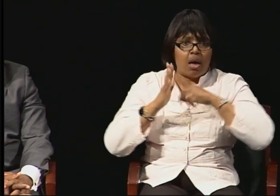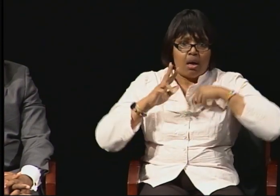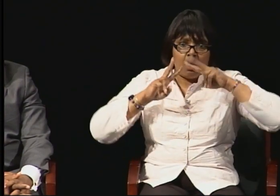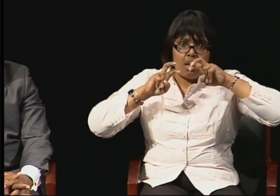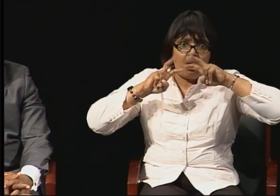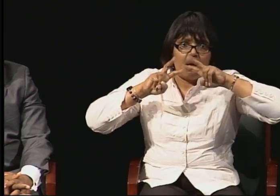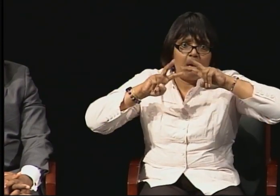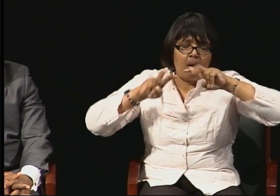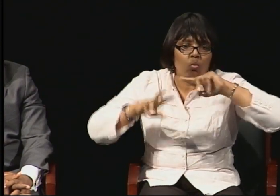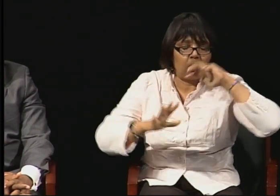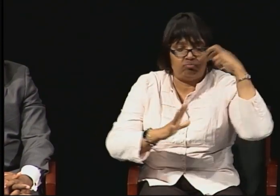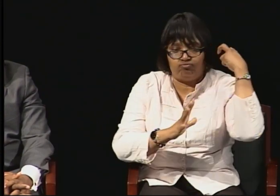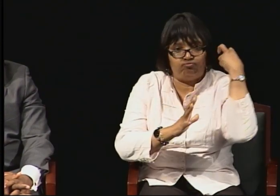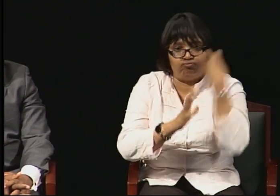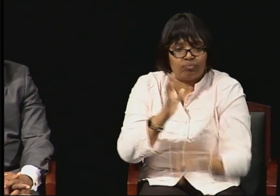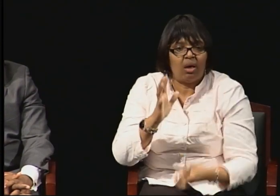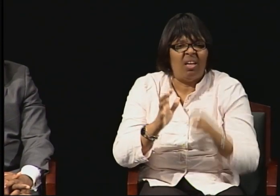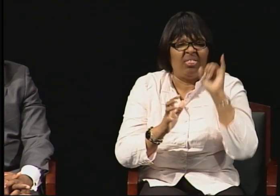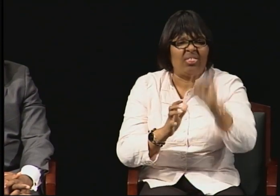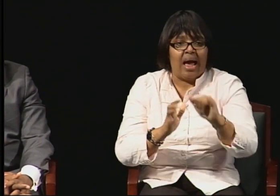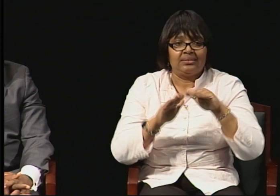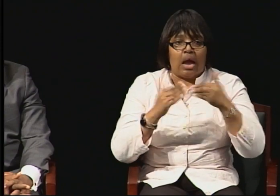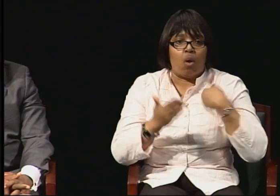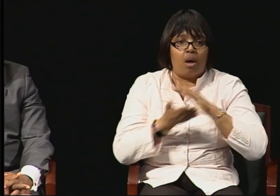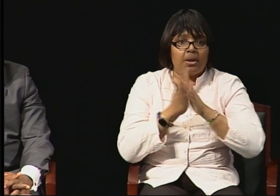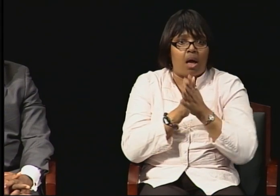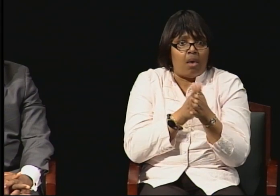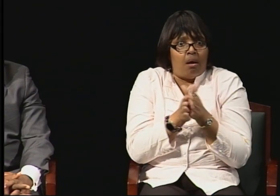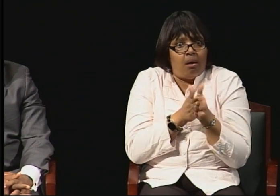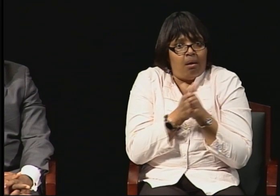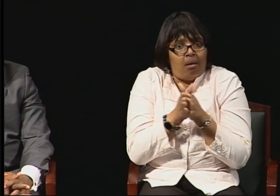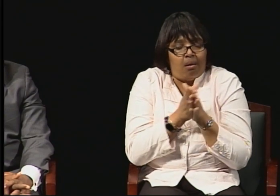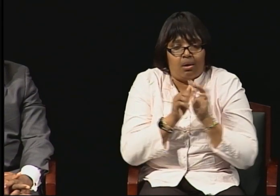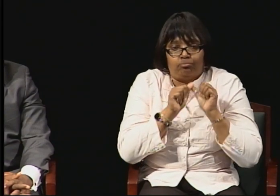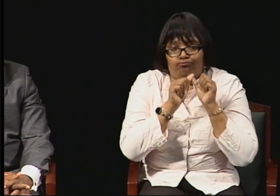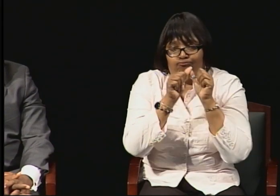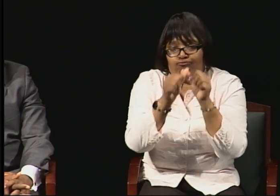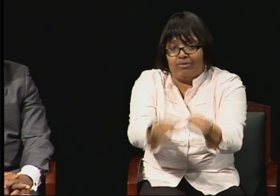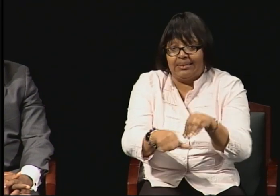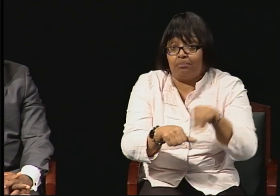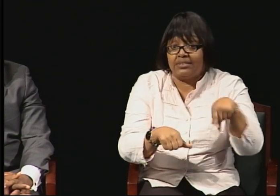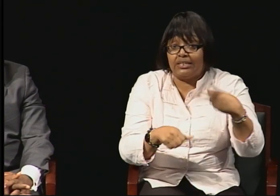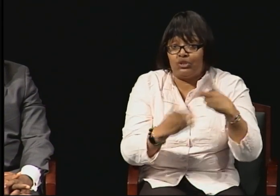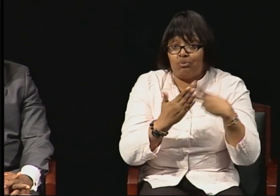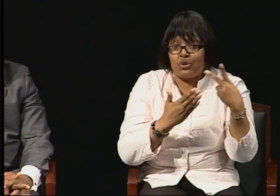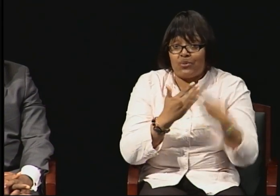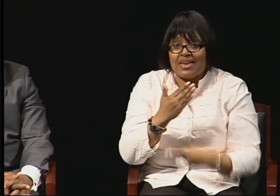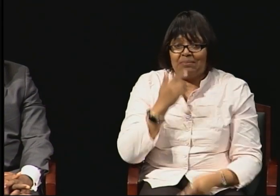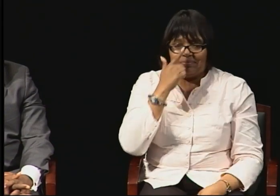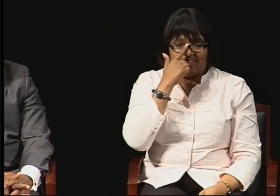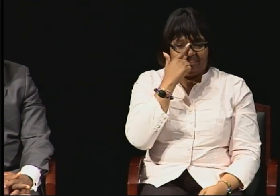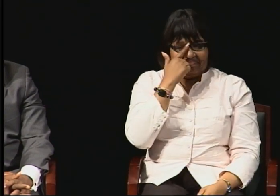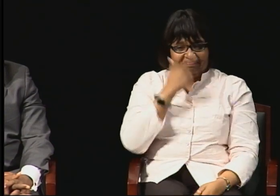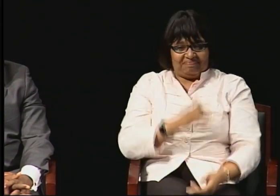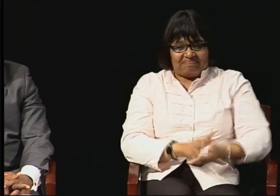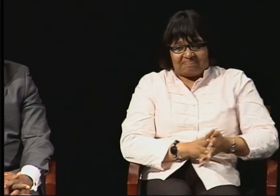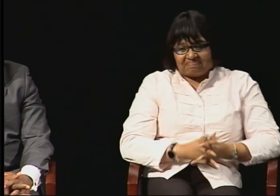But to be able to practice them, apply them and teach them. And so that's why I went into the PhD program.